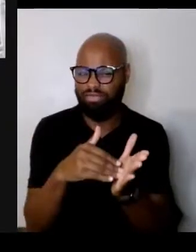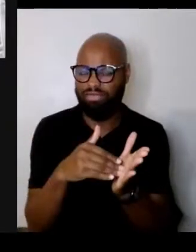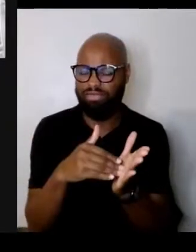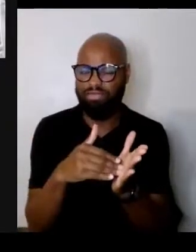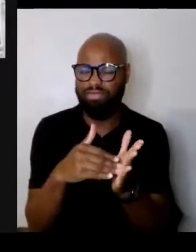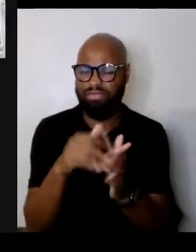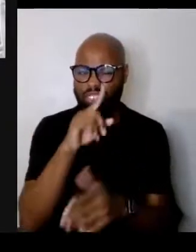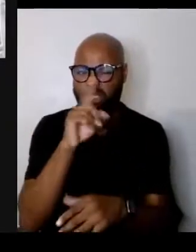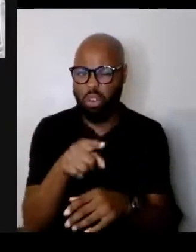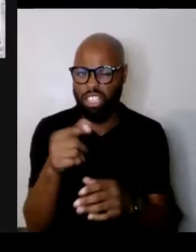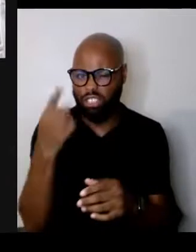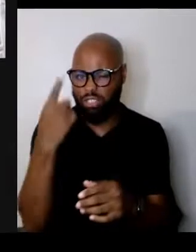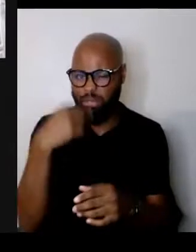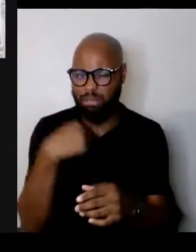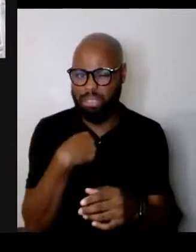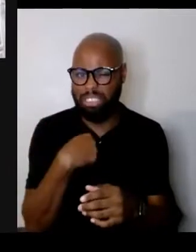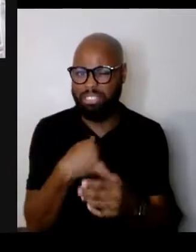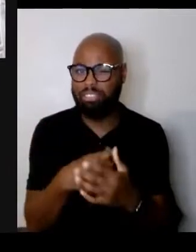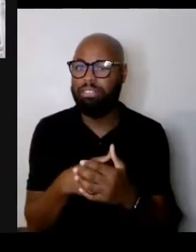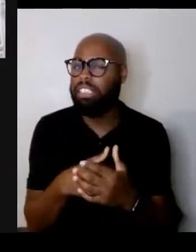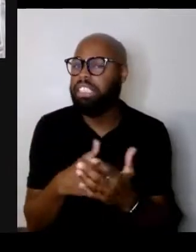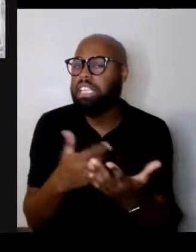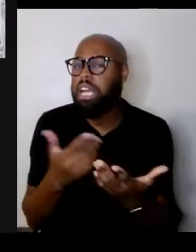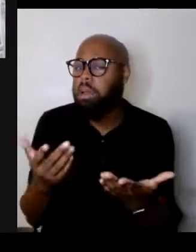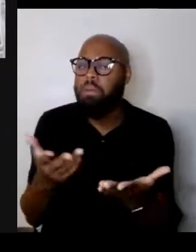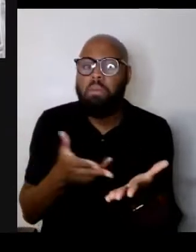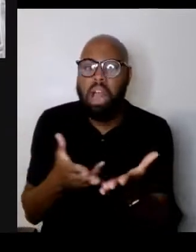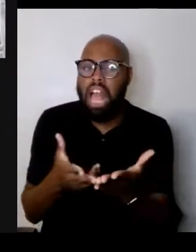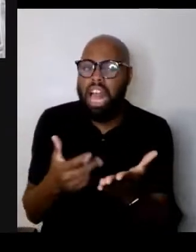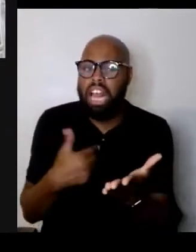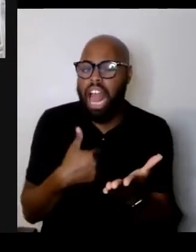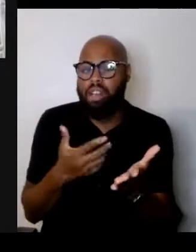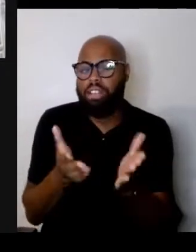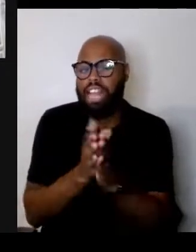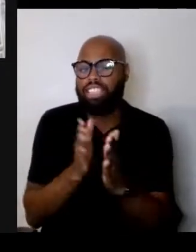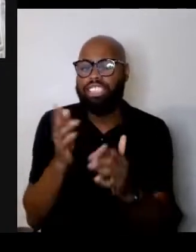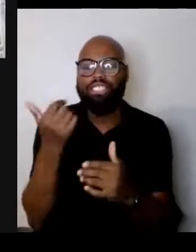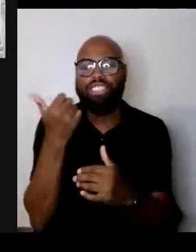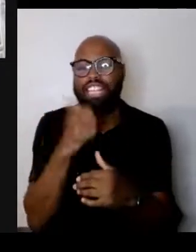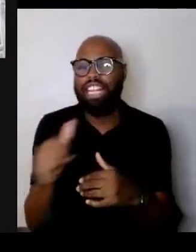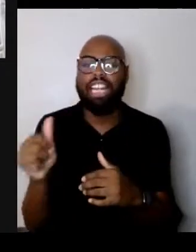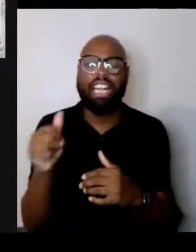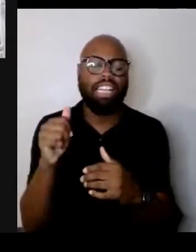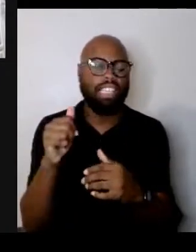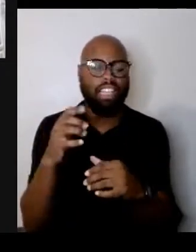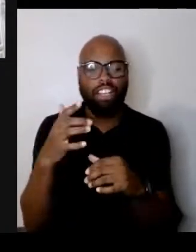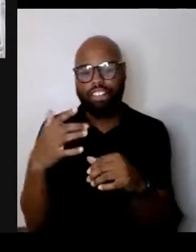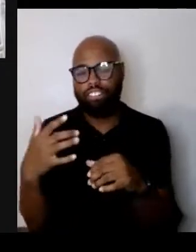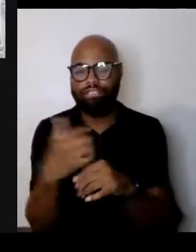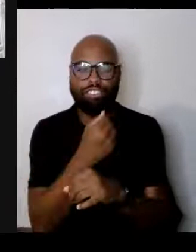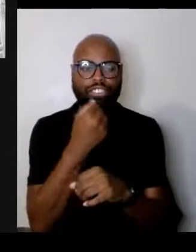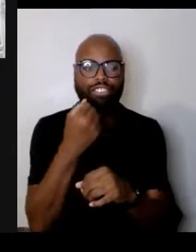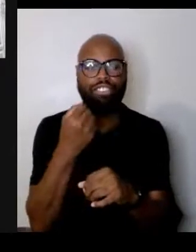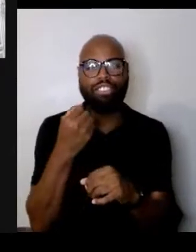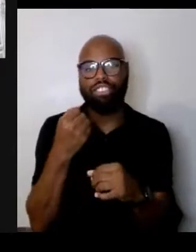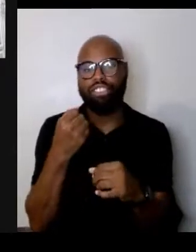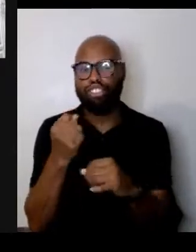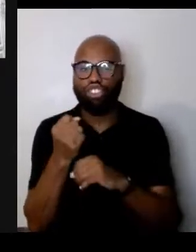I really was asking if there are any victories or triumphs in our struggle with hatred and racism